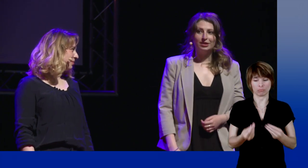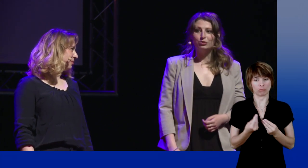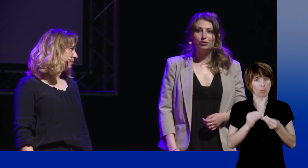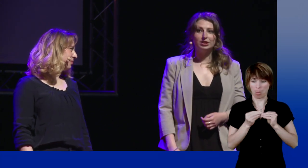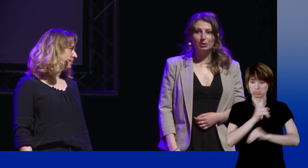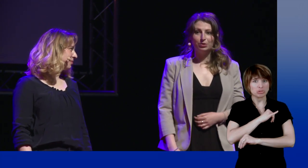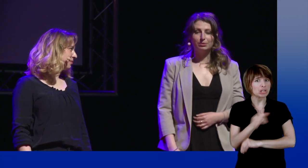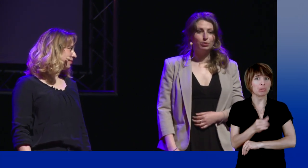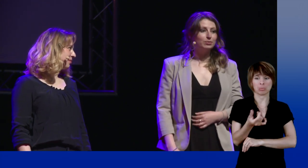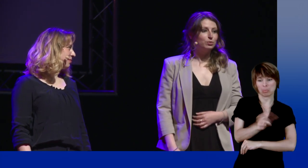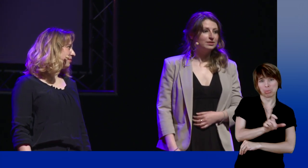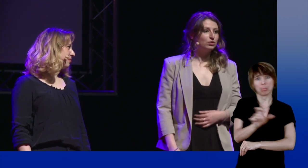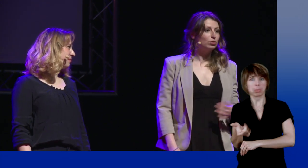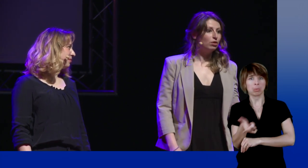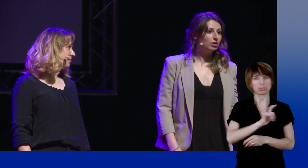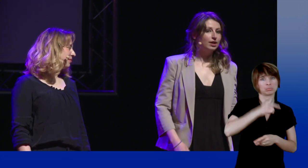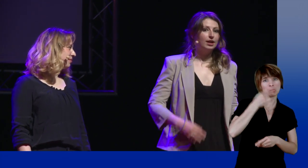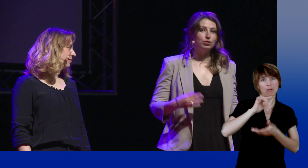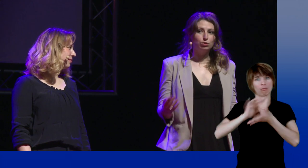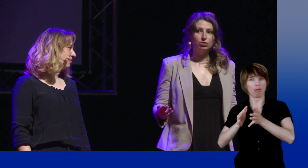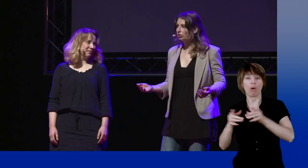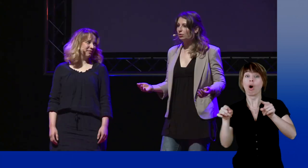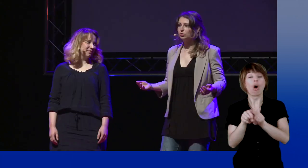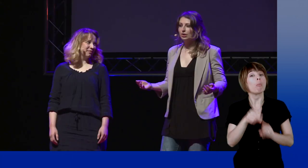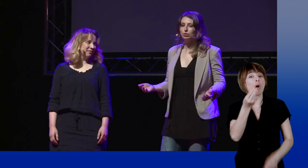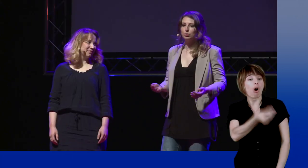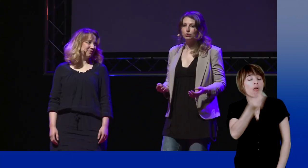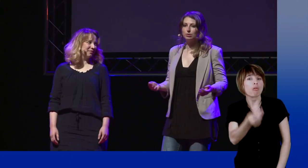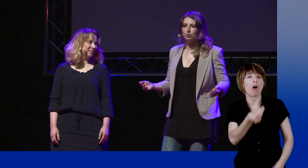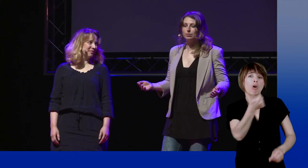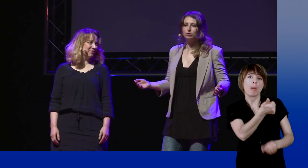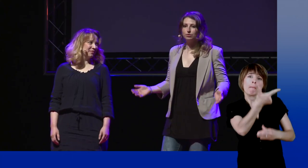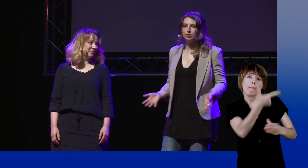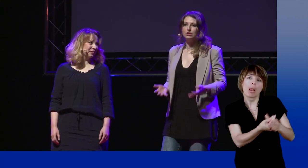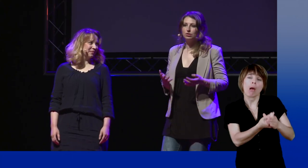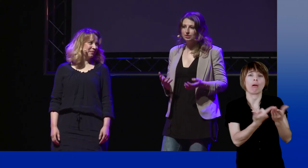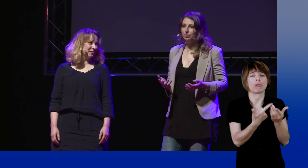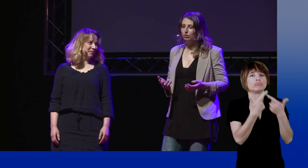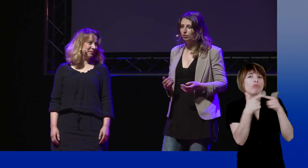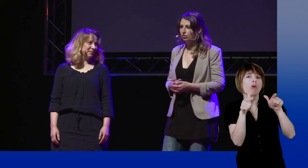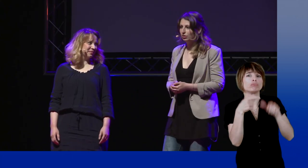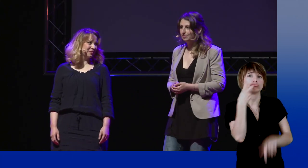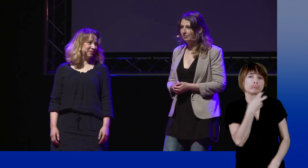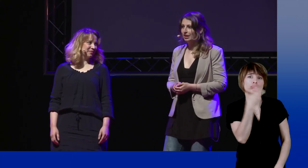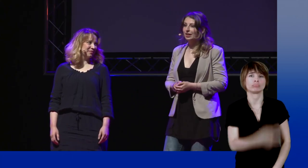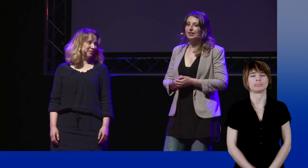caused by switching from a langue to the other, comparably to children who grow up speaking two languages.